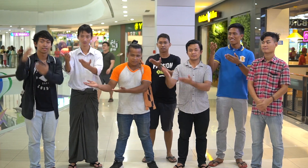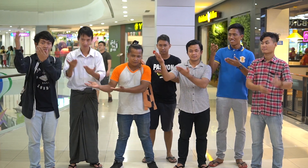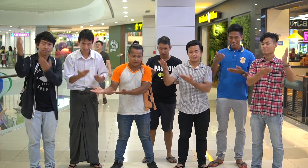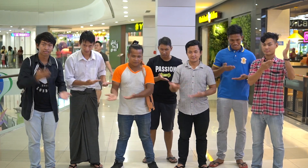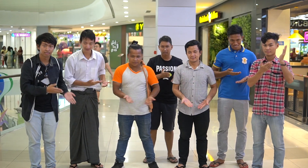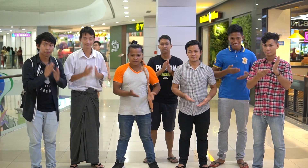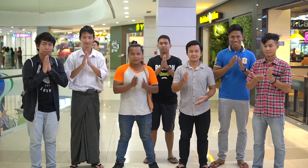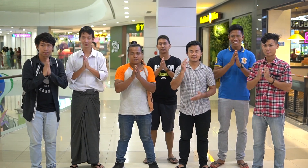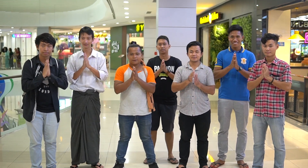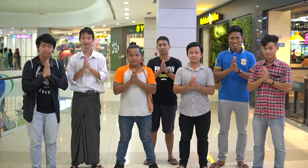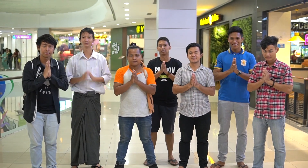Welcome to Myanmar!